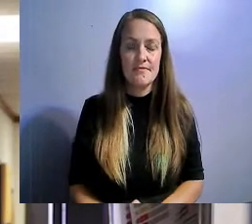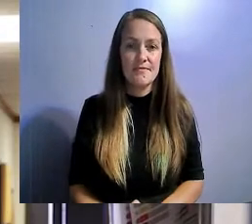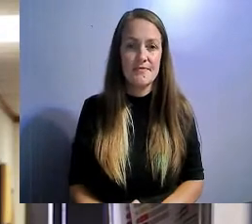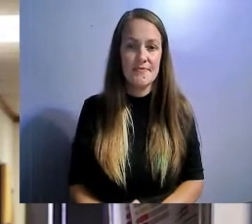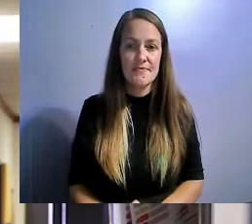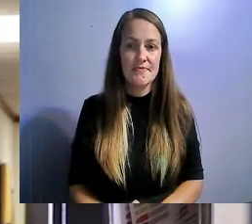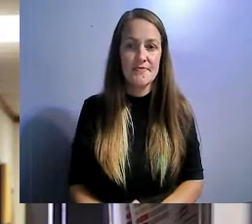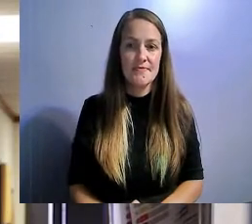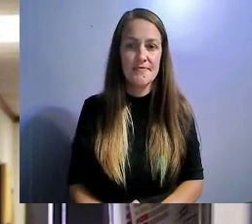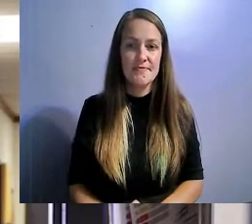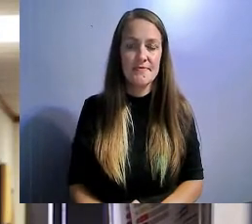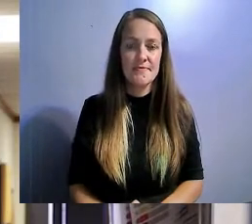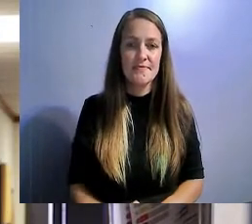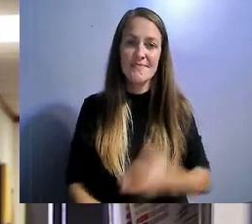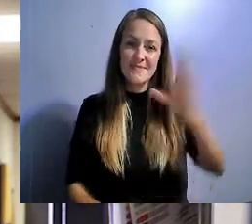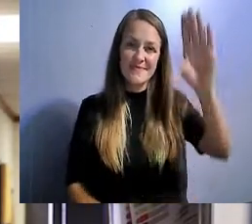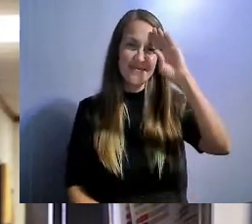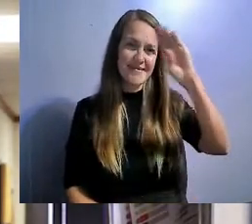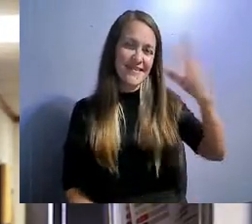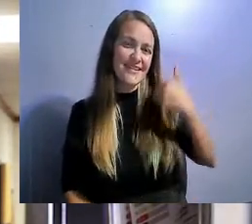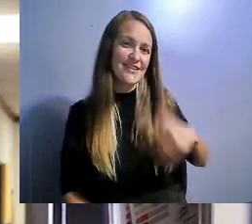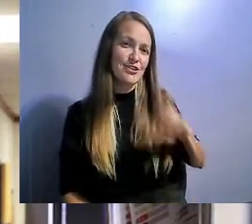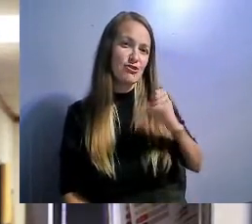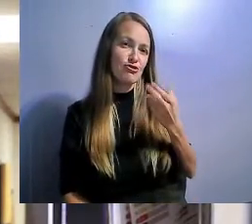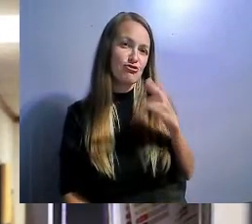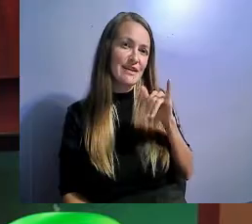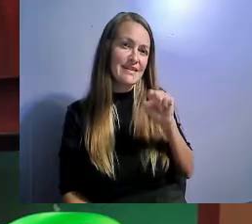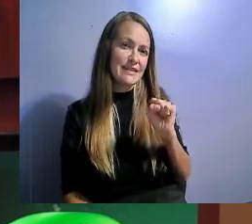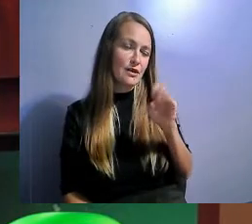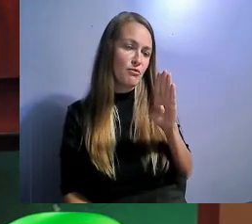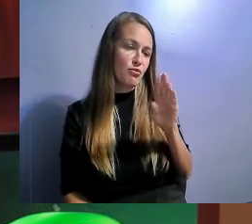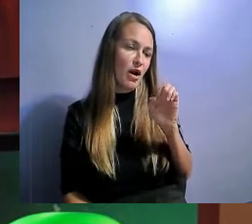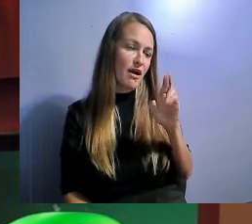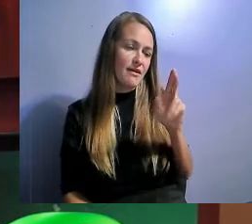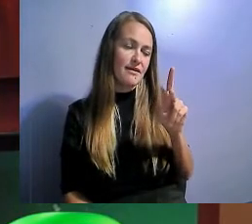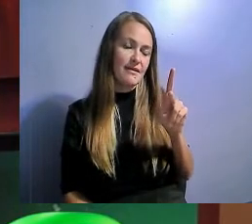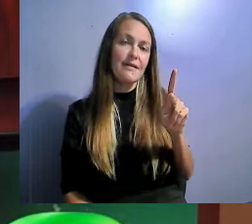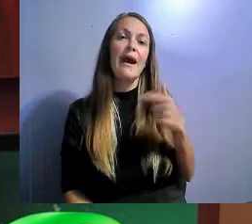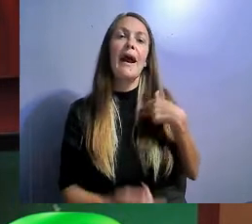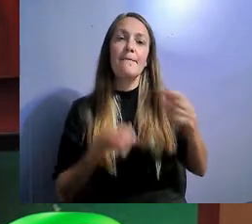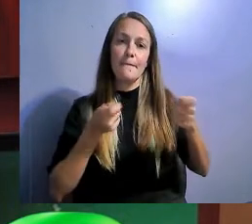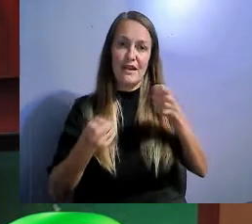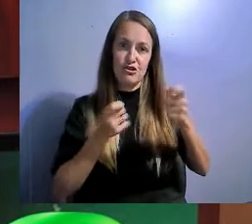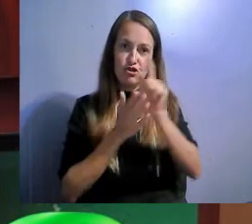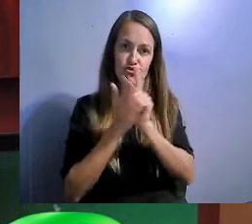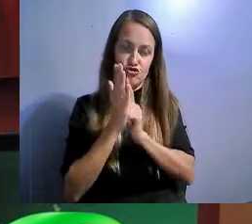Hi, my name is Chris Brock I am the managing attorney of probate power which is CCDC's social enterprise legal program.